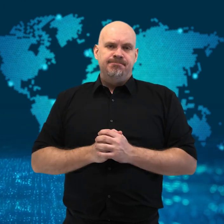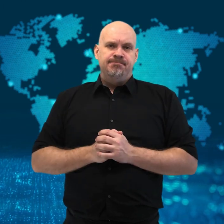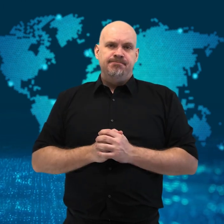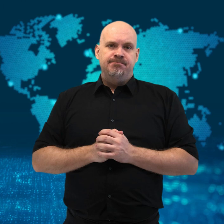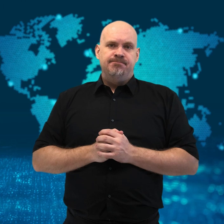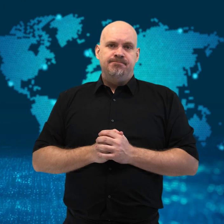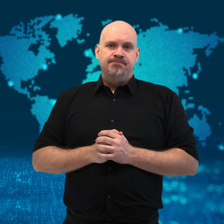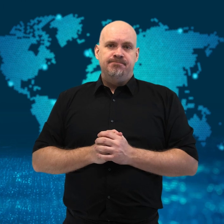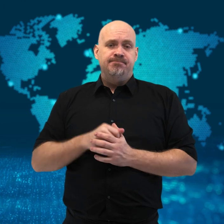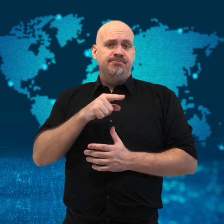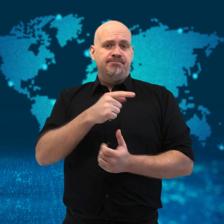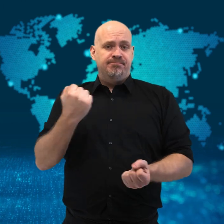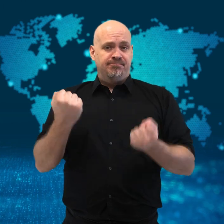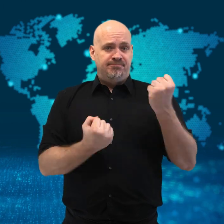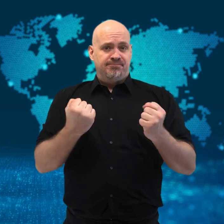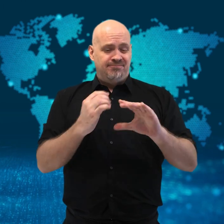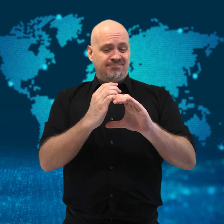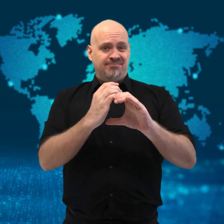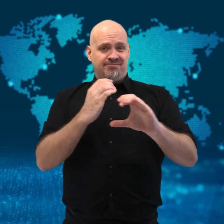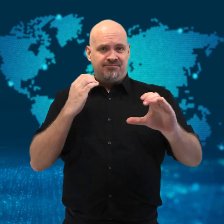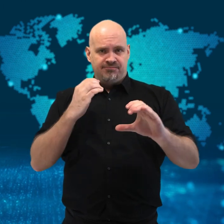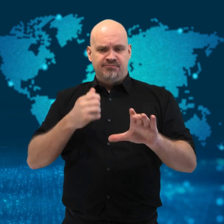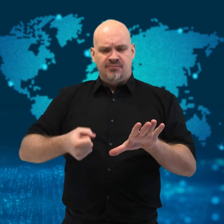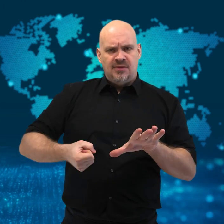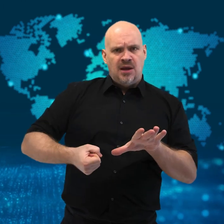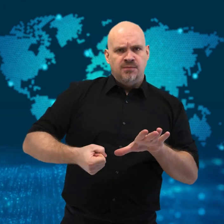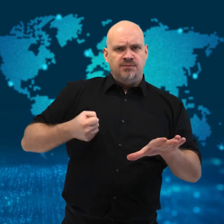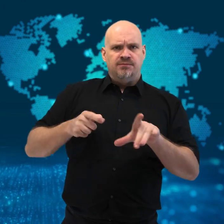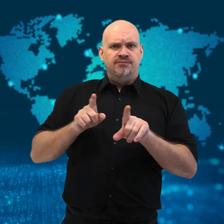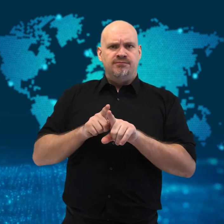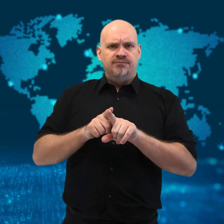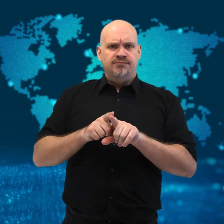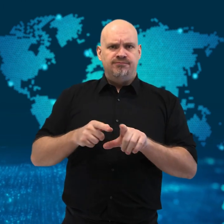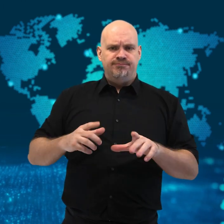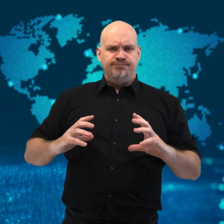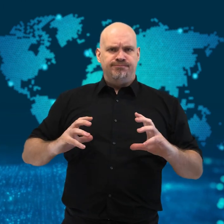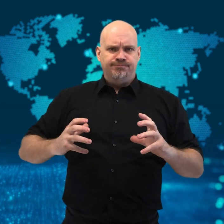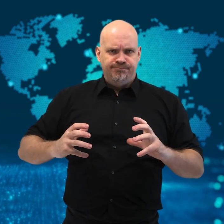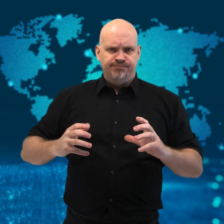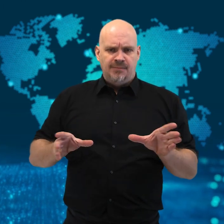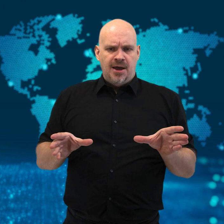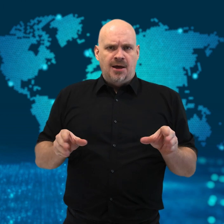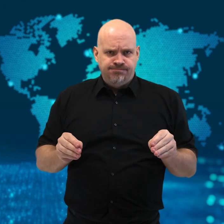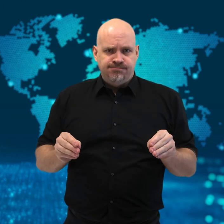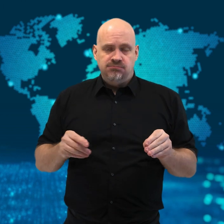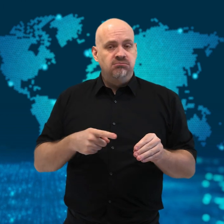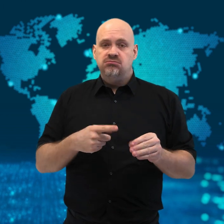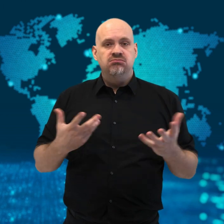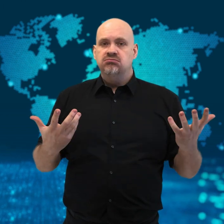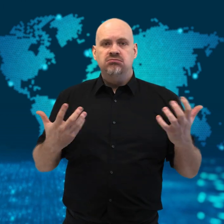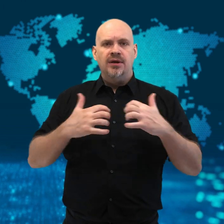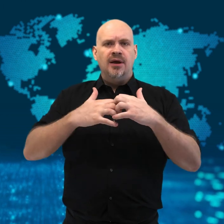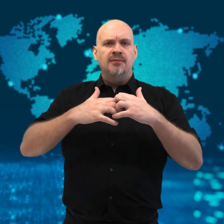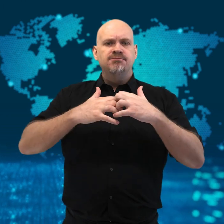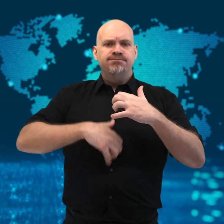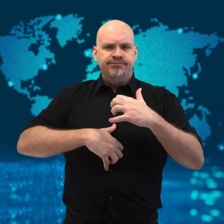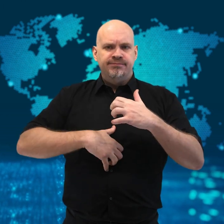which caused it to fall downward onto the train track.